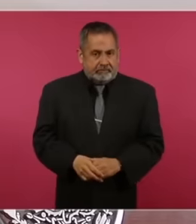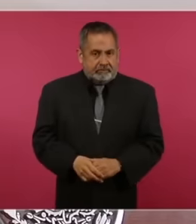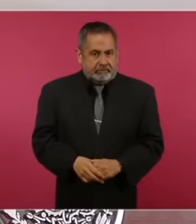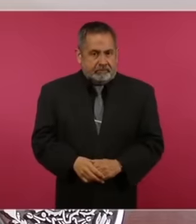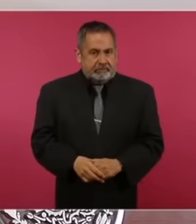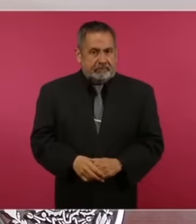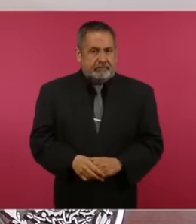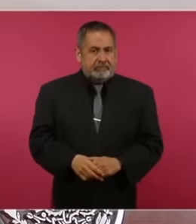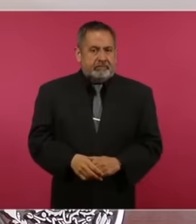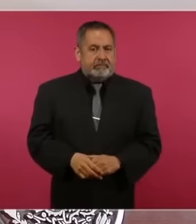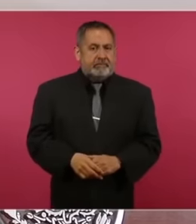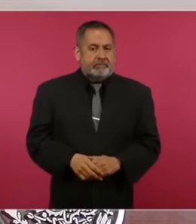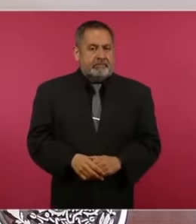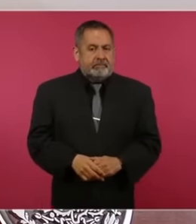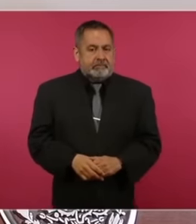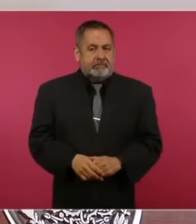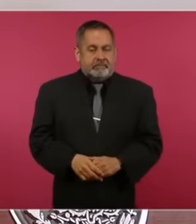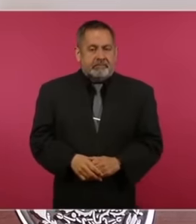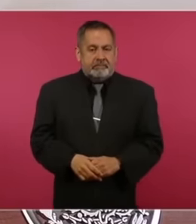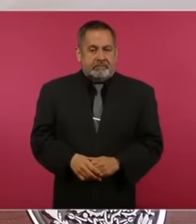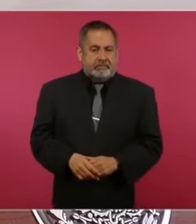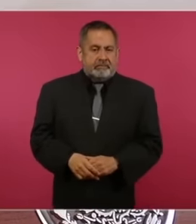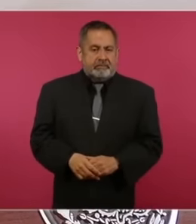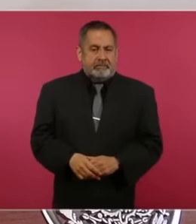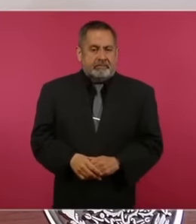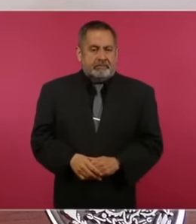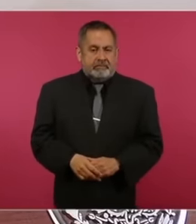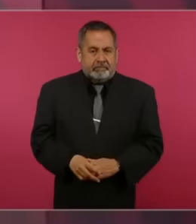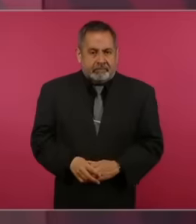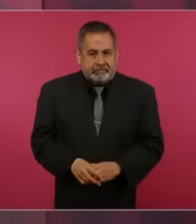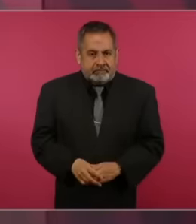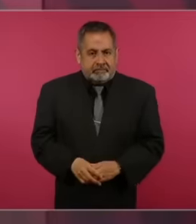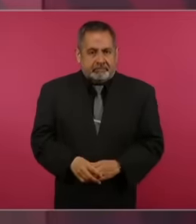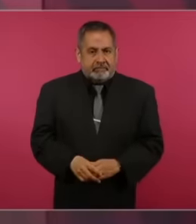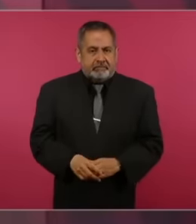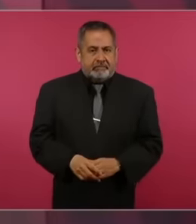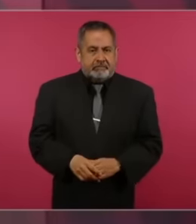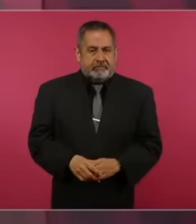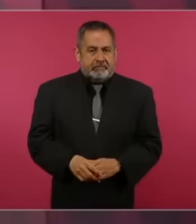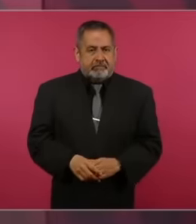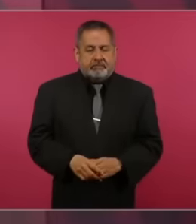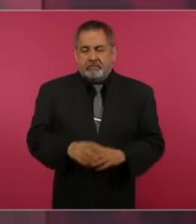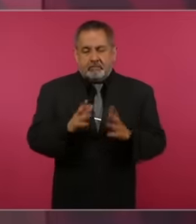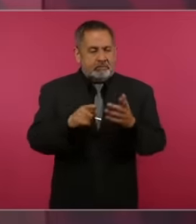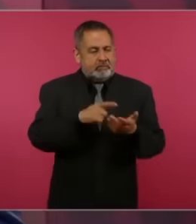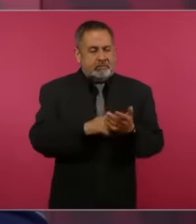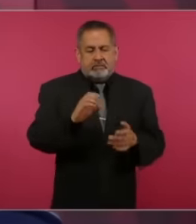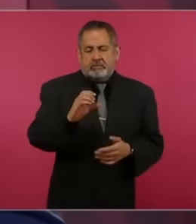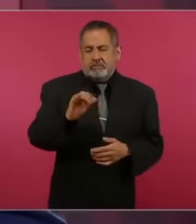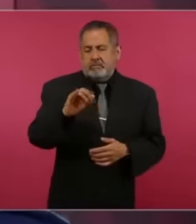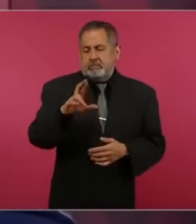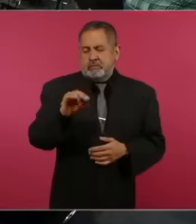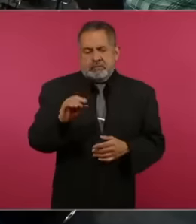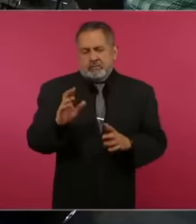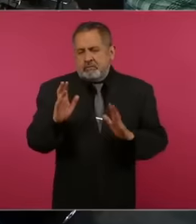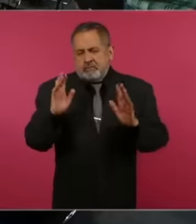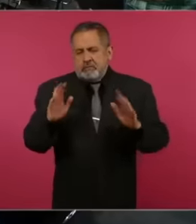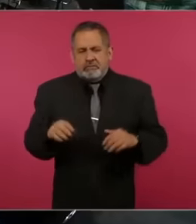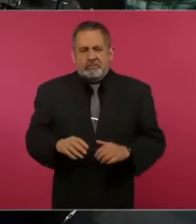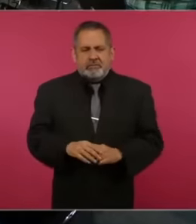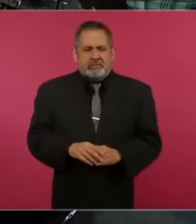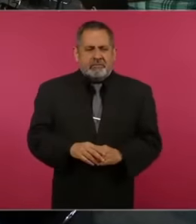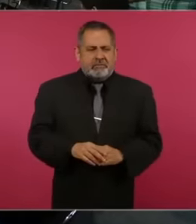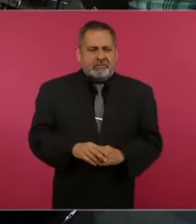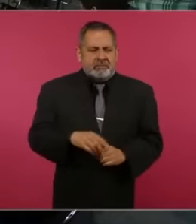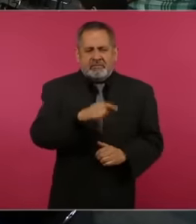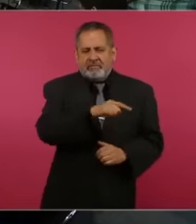eh or Ciro or Mrs.